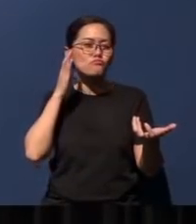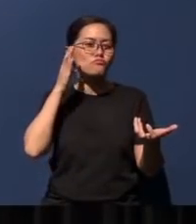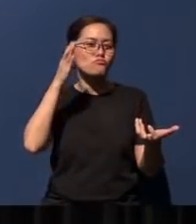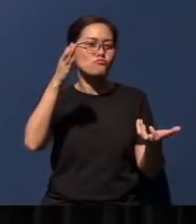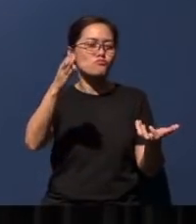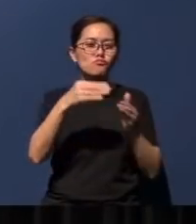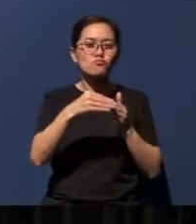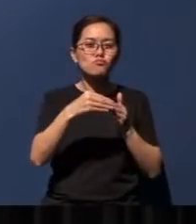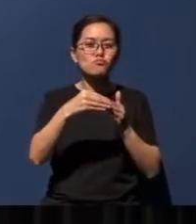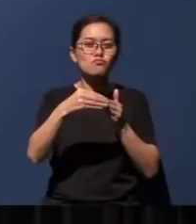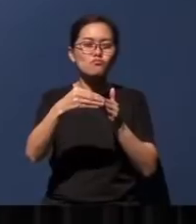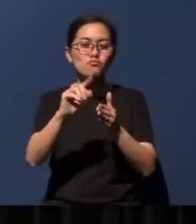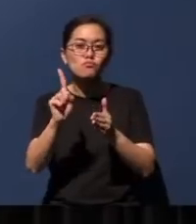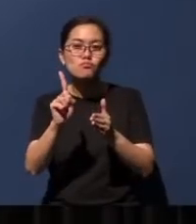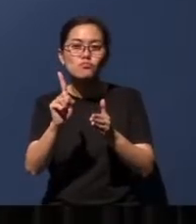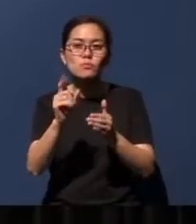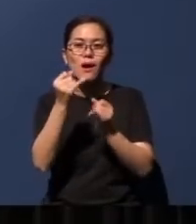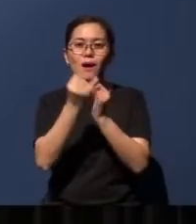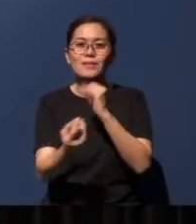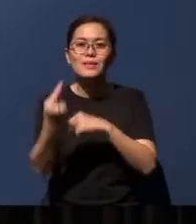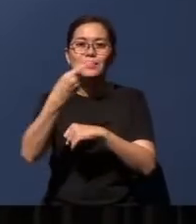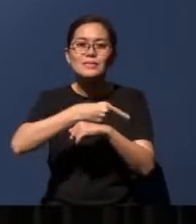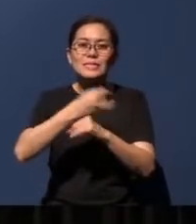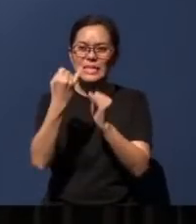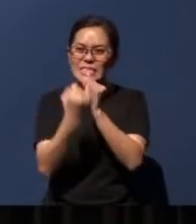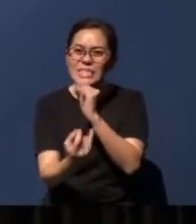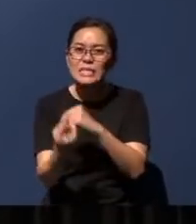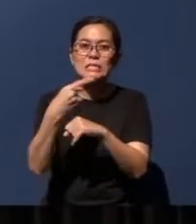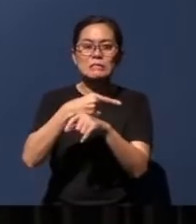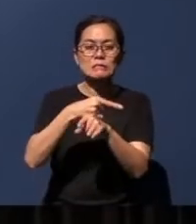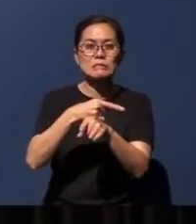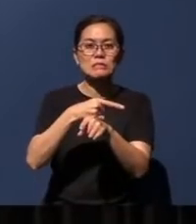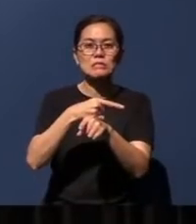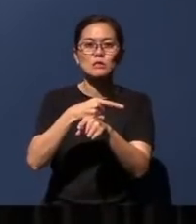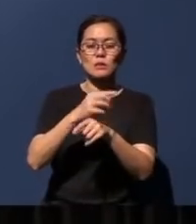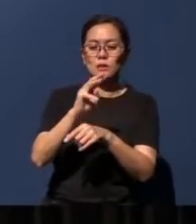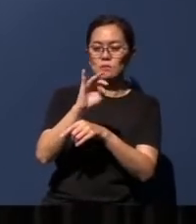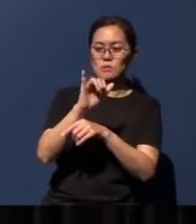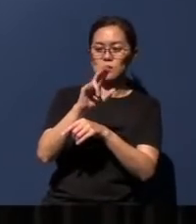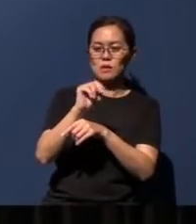us into the last days of the last days, as the millennium unfolds. You know, the three verses